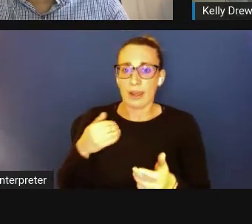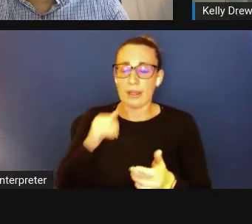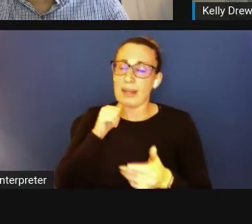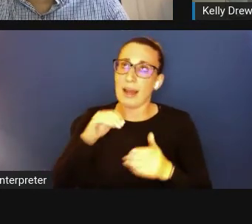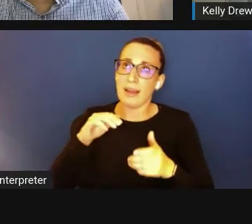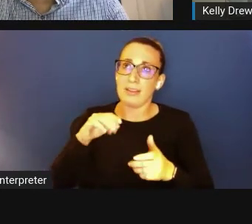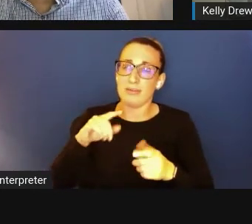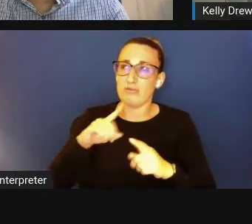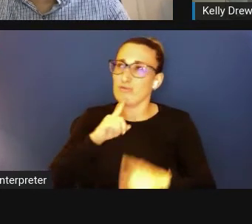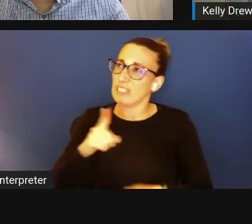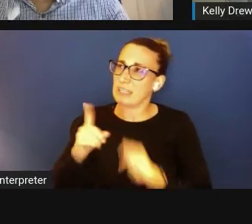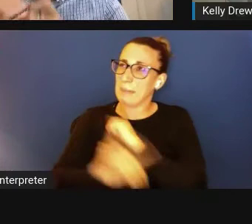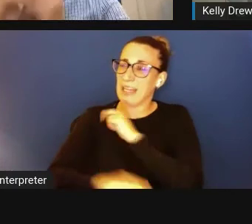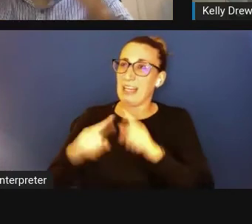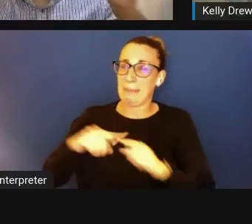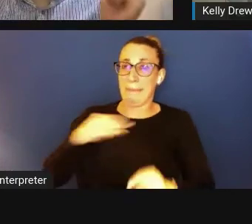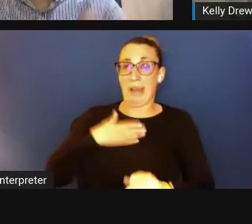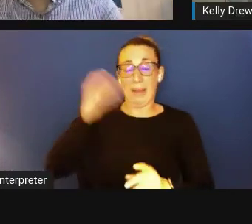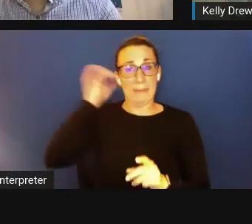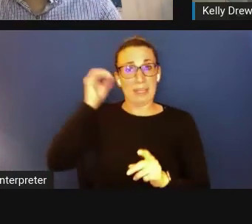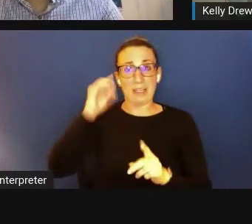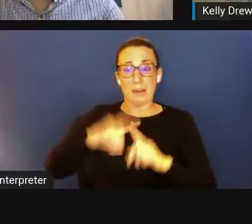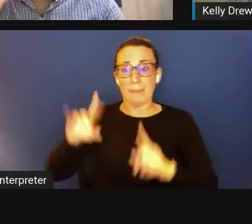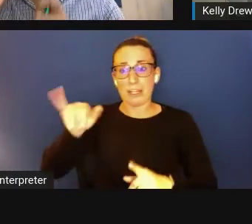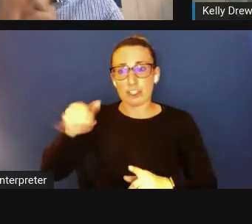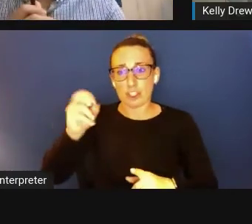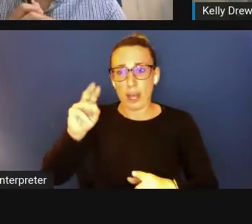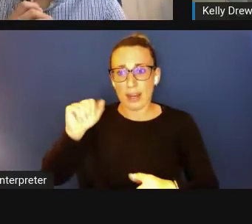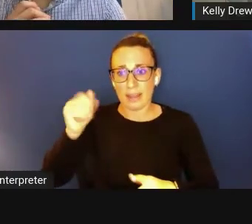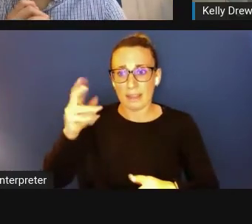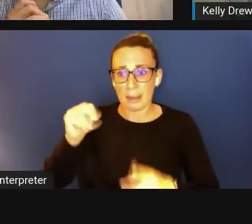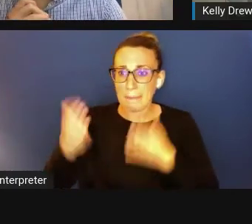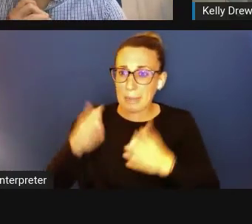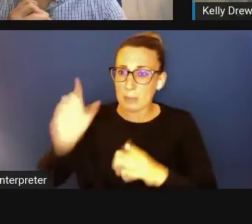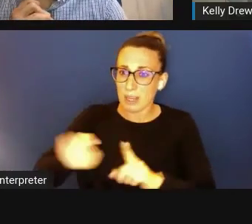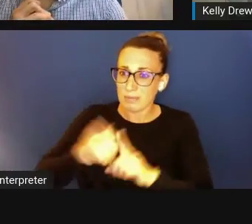But, Johnathan, in terms of .. . Maybe you can give some of your thoughts